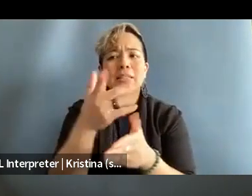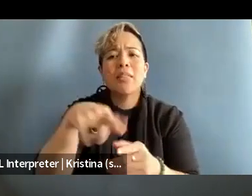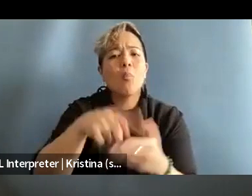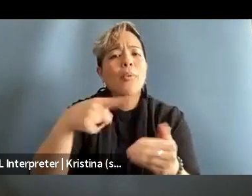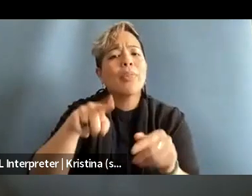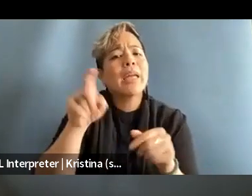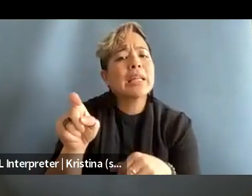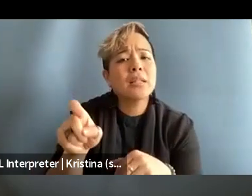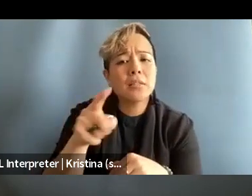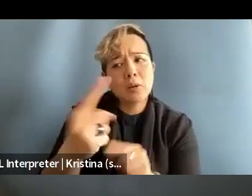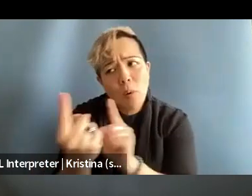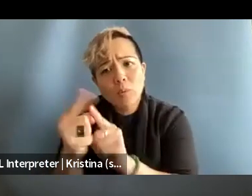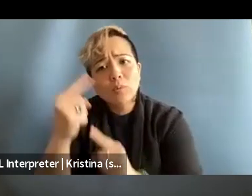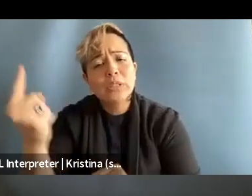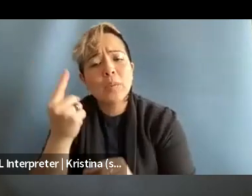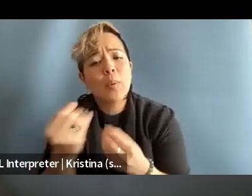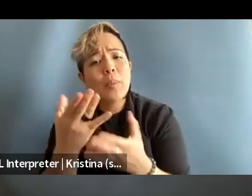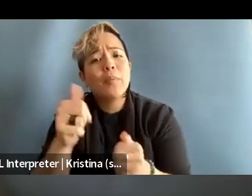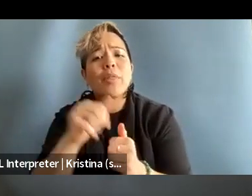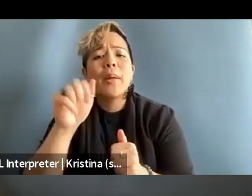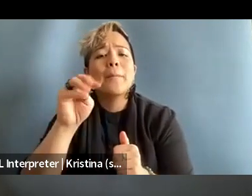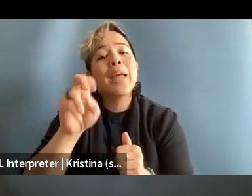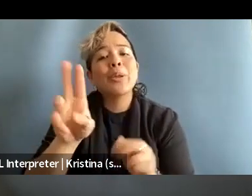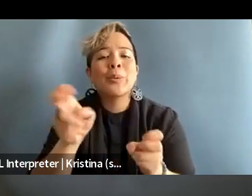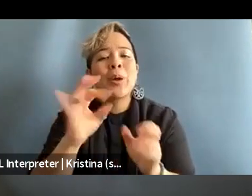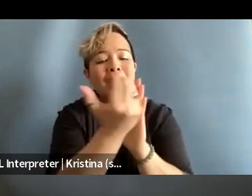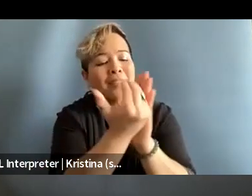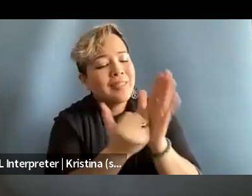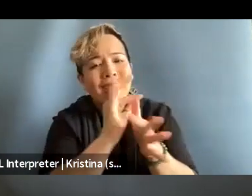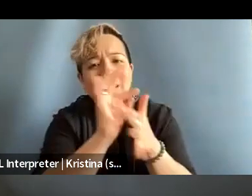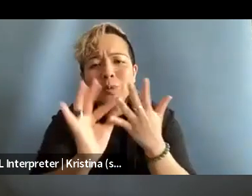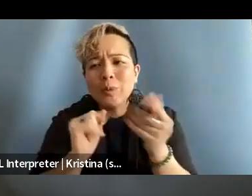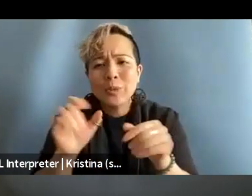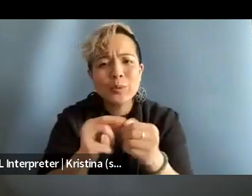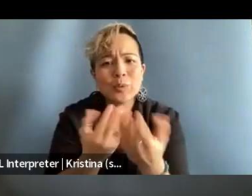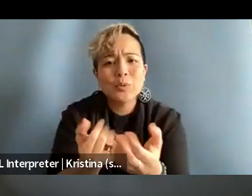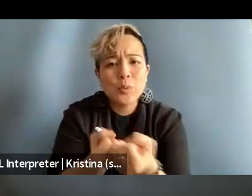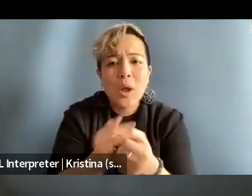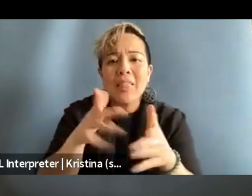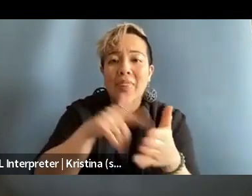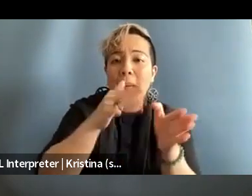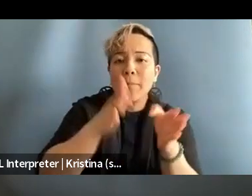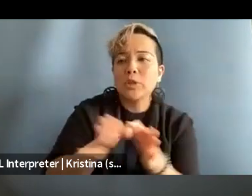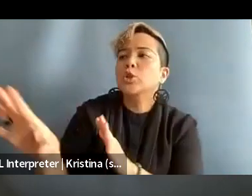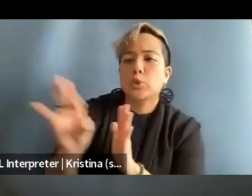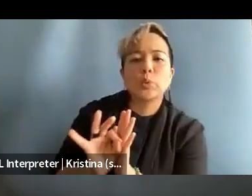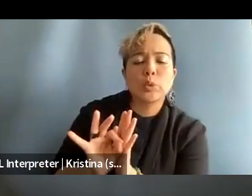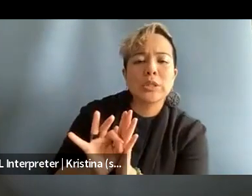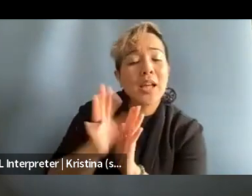go to someone, provide them with a menu of options that you can do to support and let them choose. Because sometimes specifically when it comes